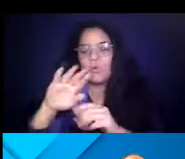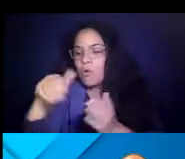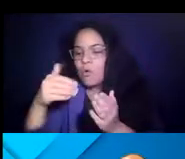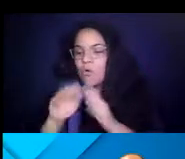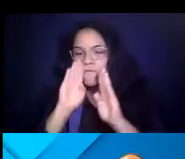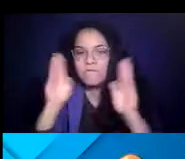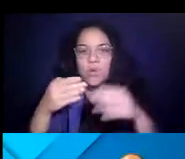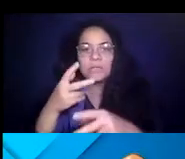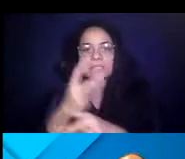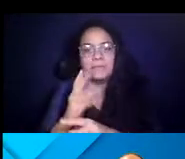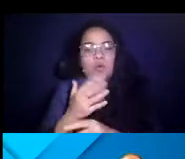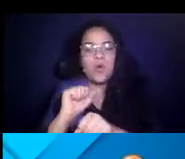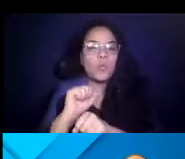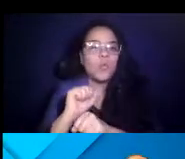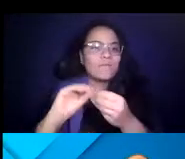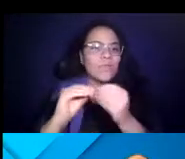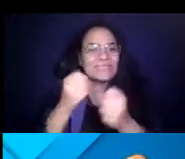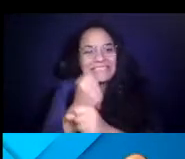our workforce safe, understanding that we had essential